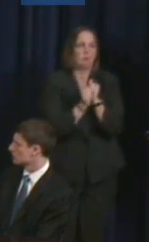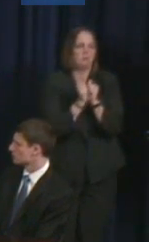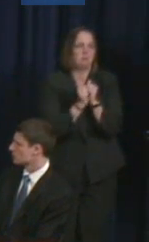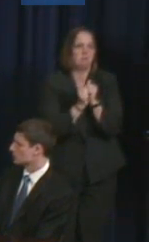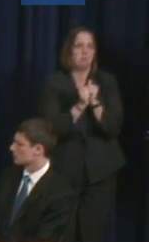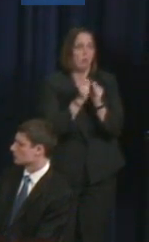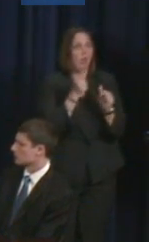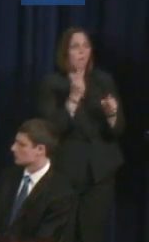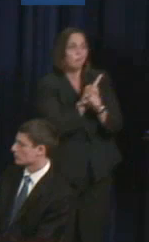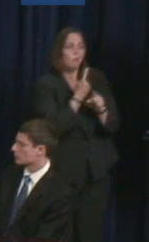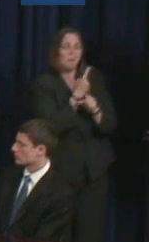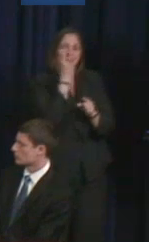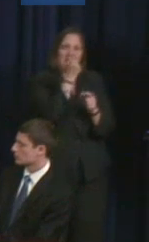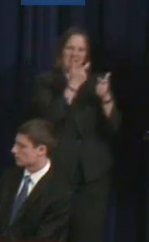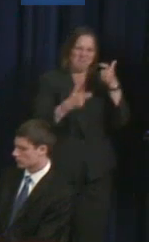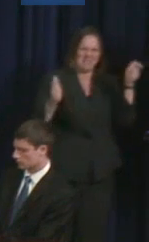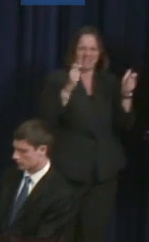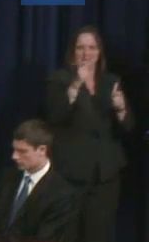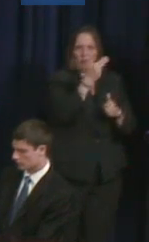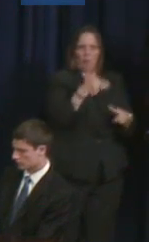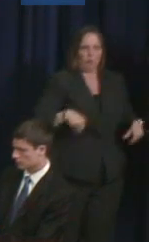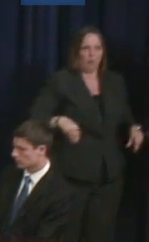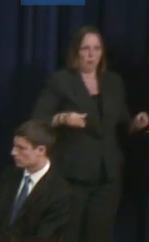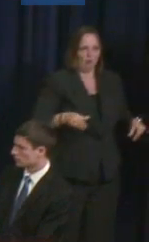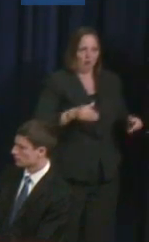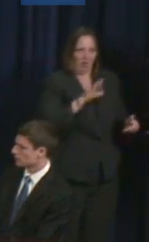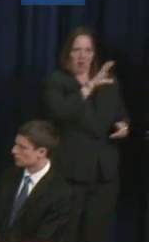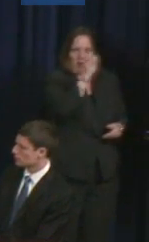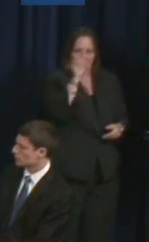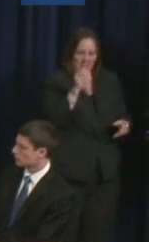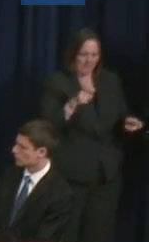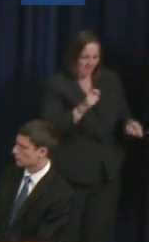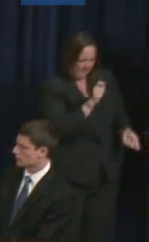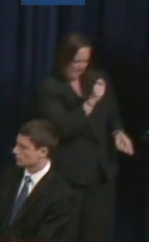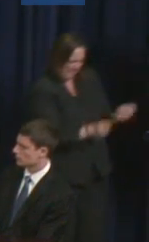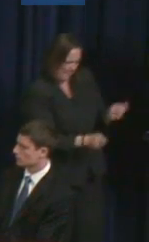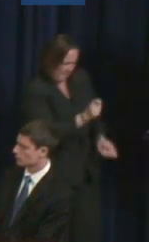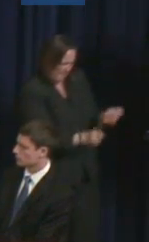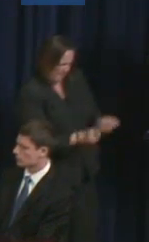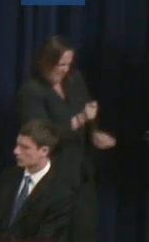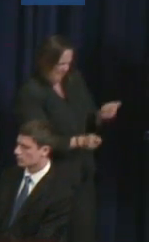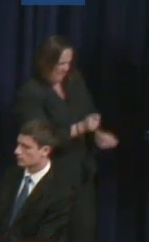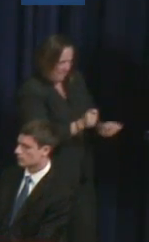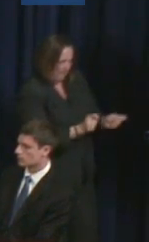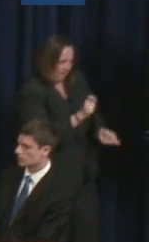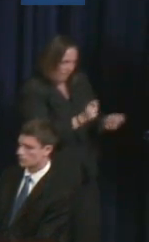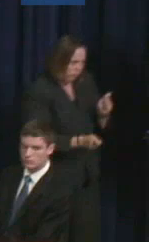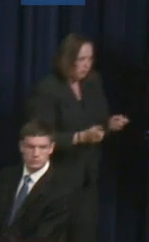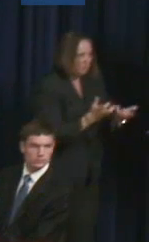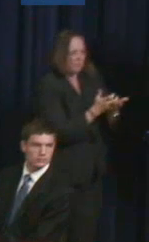the largest wheelchair manufacturing companies in the world. And he hires young people with disabilities who